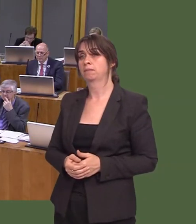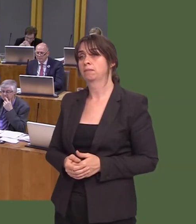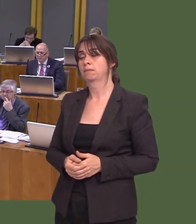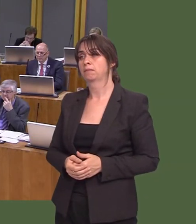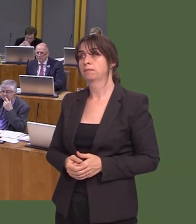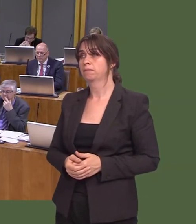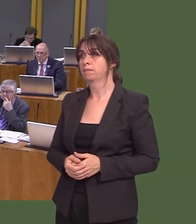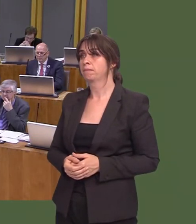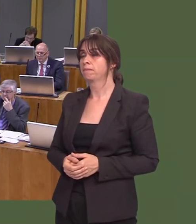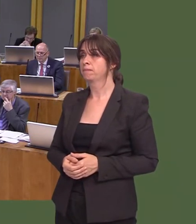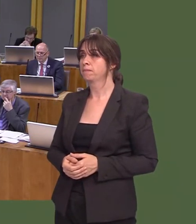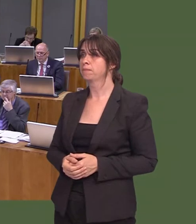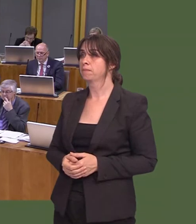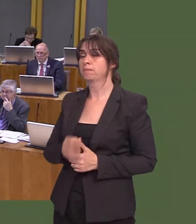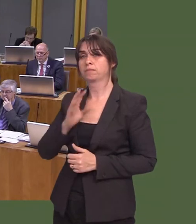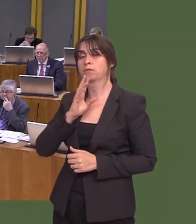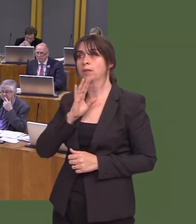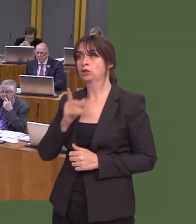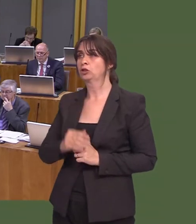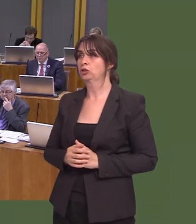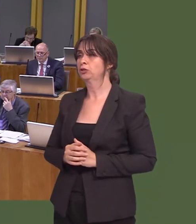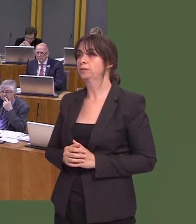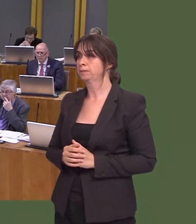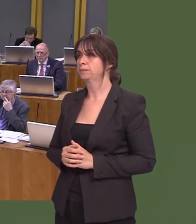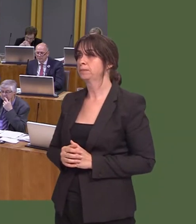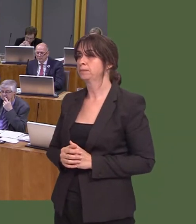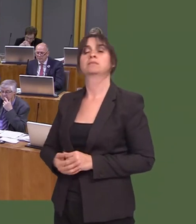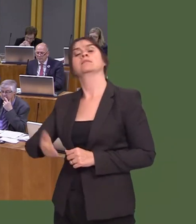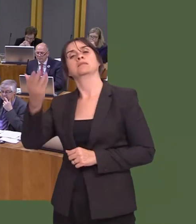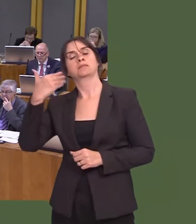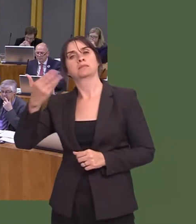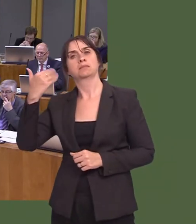Nid felly mae hi rhagor, achos mae cymaint o bobl yn pleidleisio drwyír post.